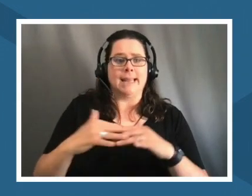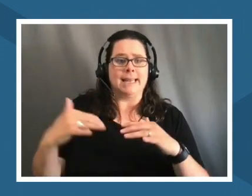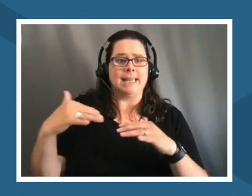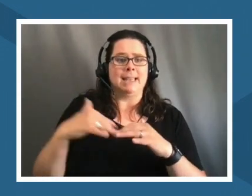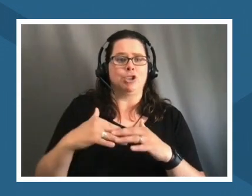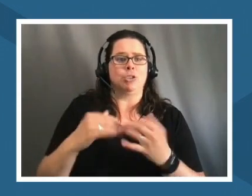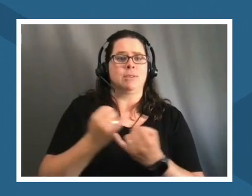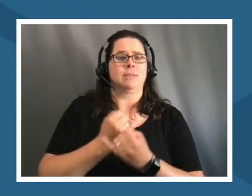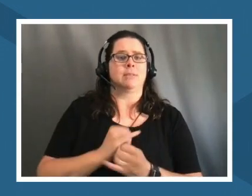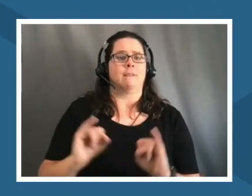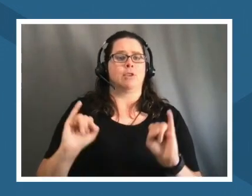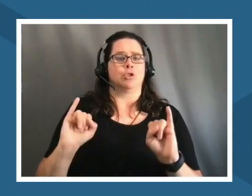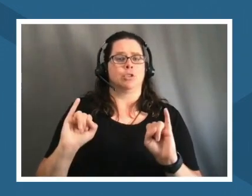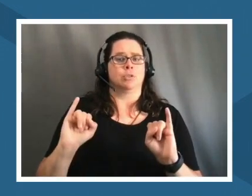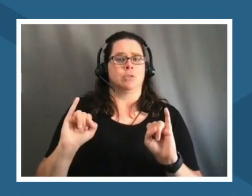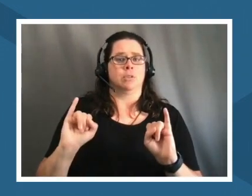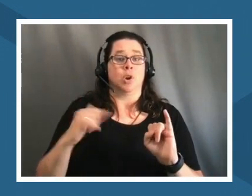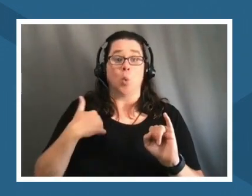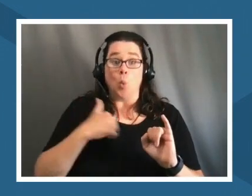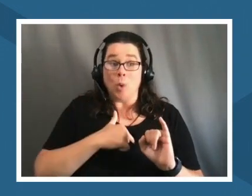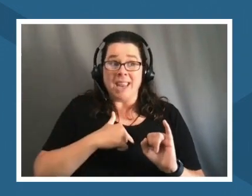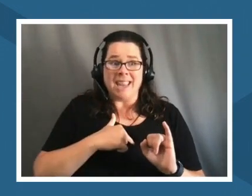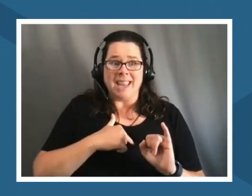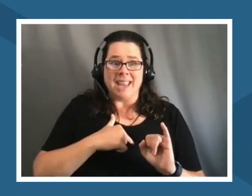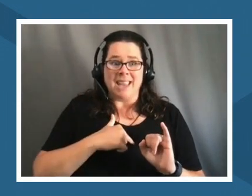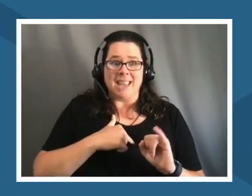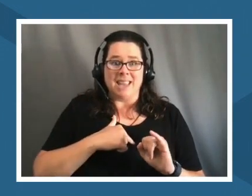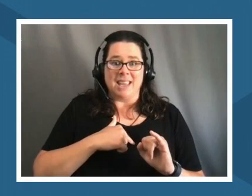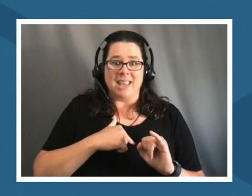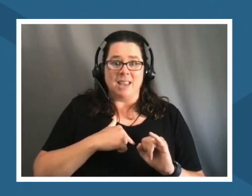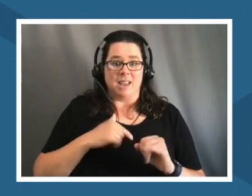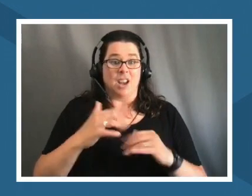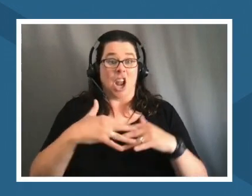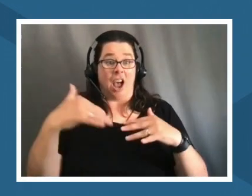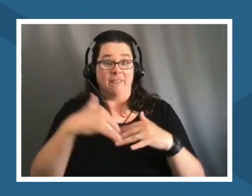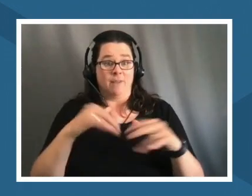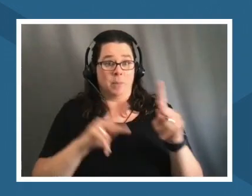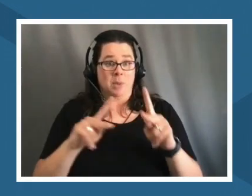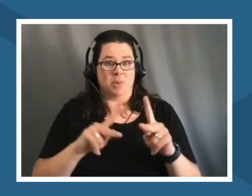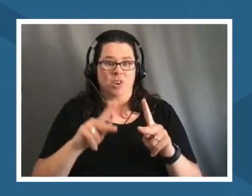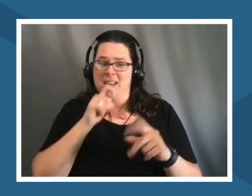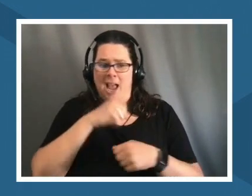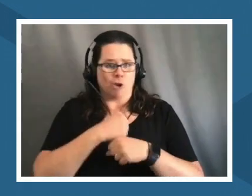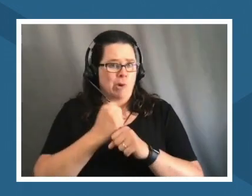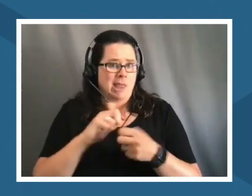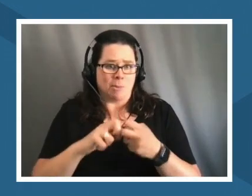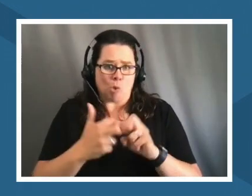we didn't make this problem we have